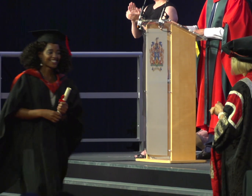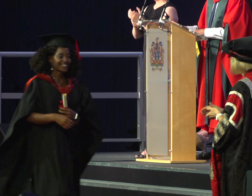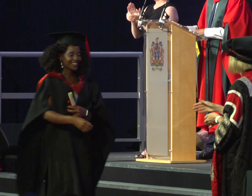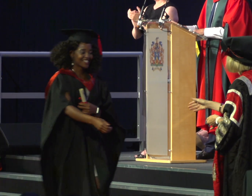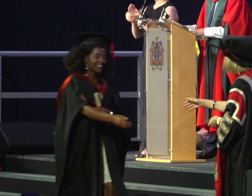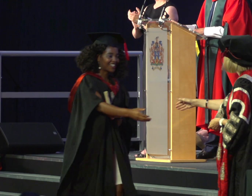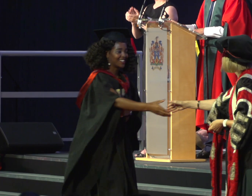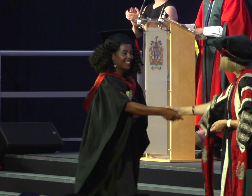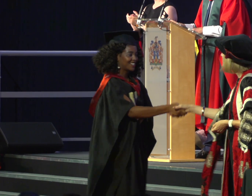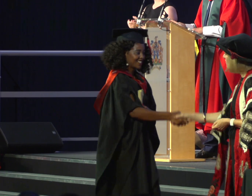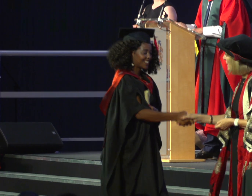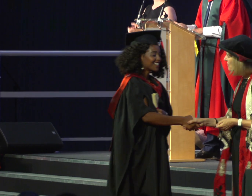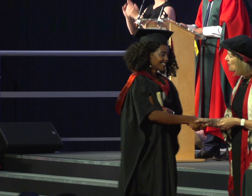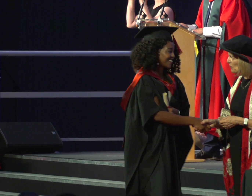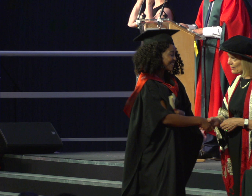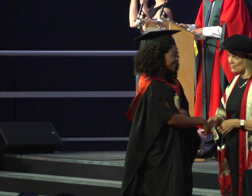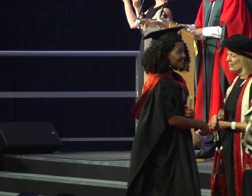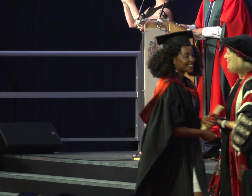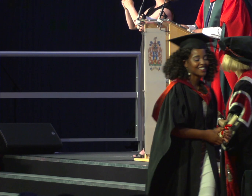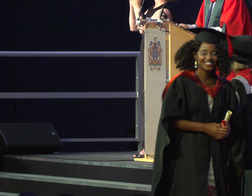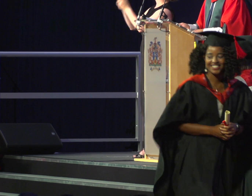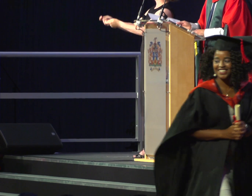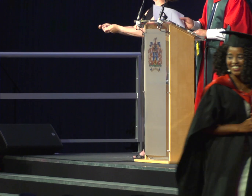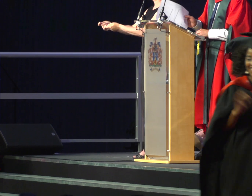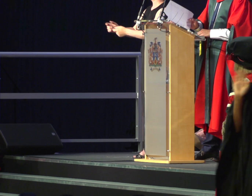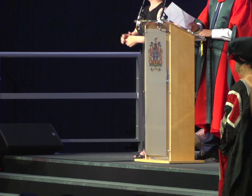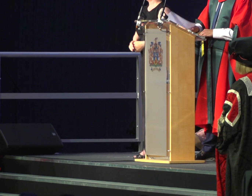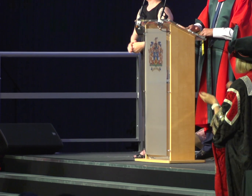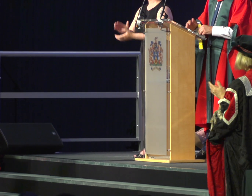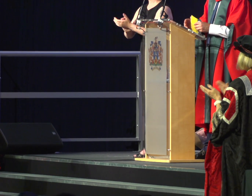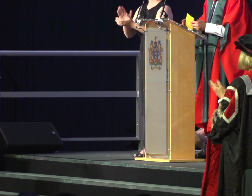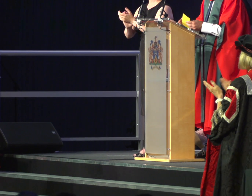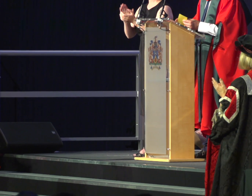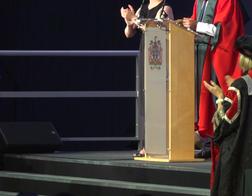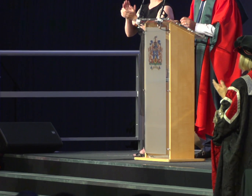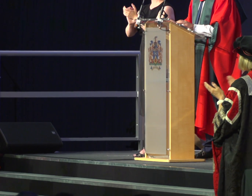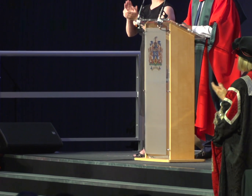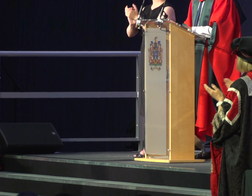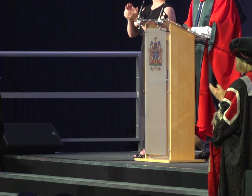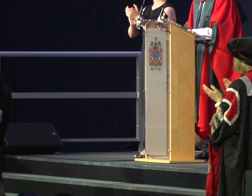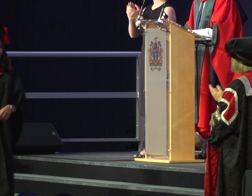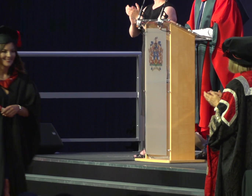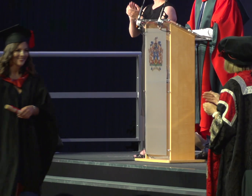And with the University Prize